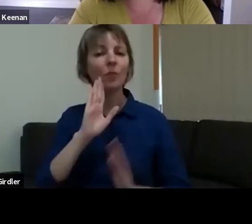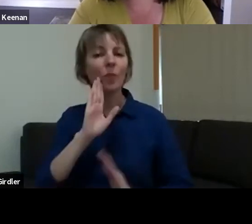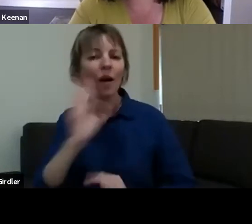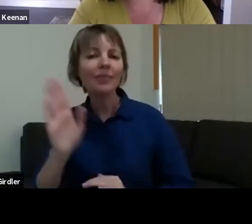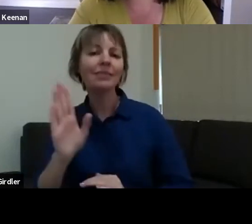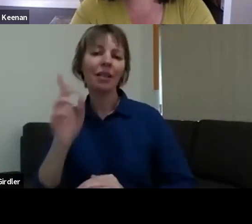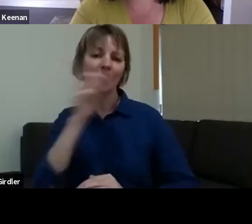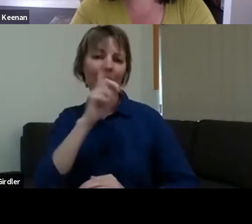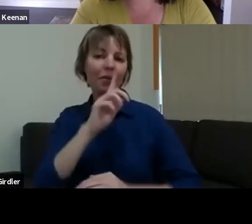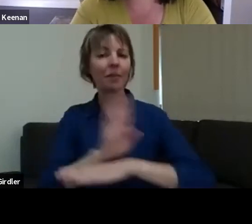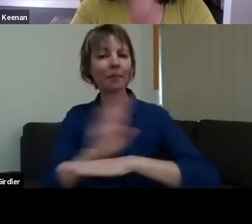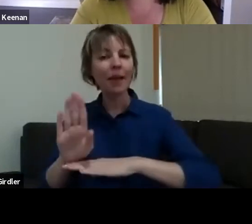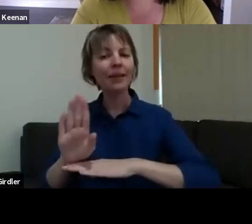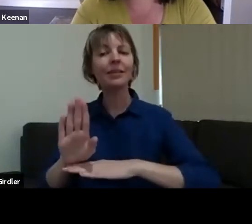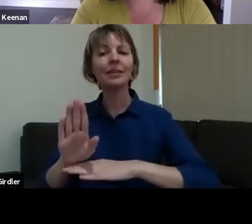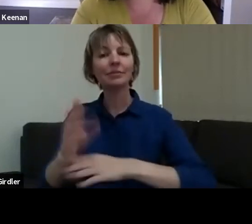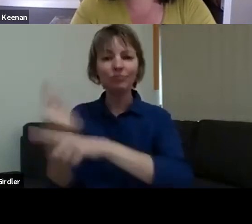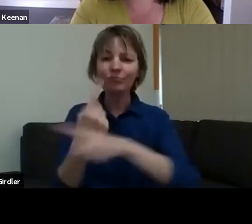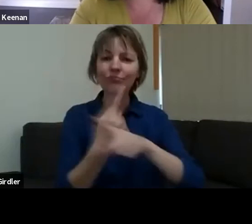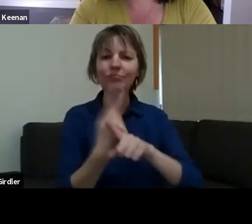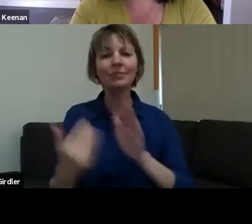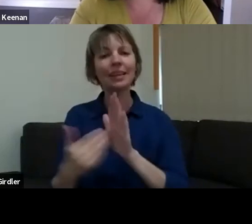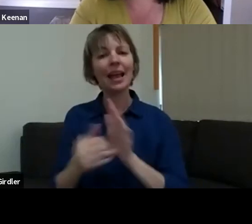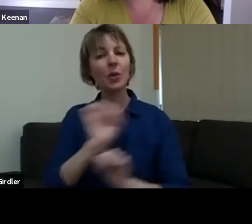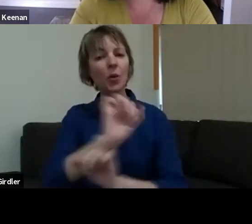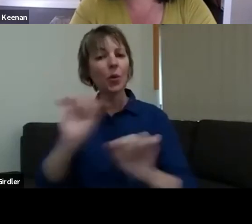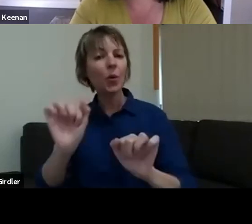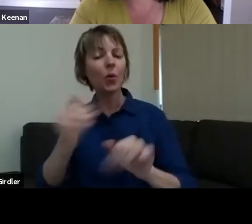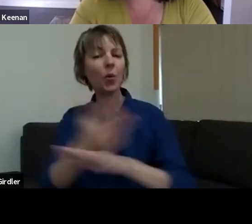is quite inspirational. I think it's the sort of work that is really